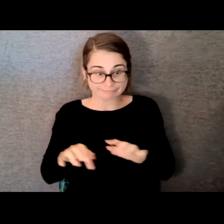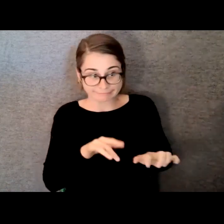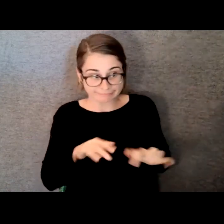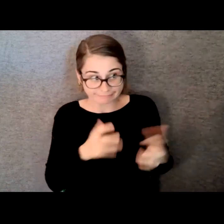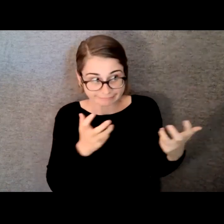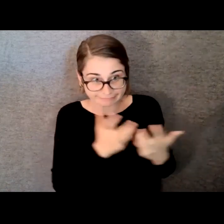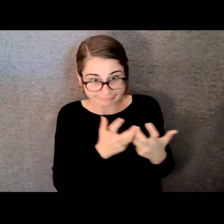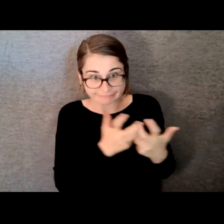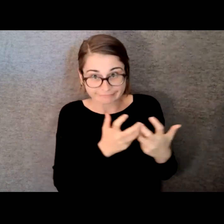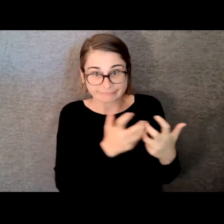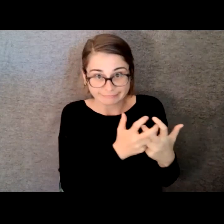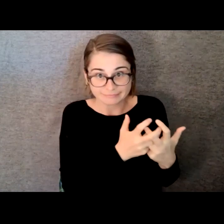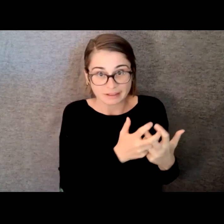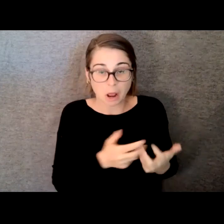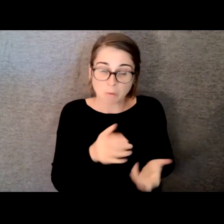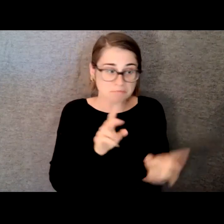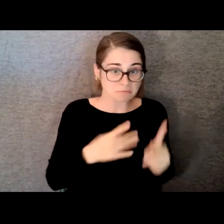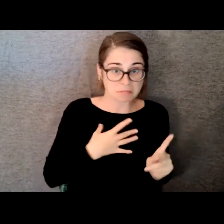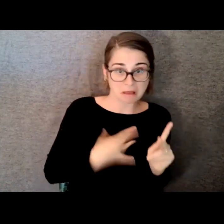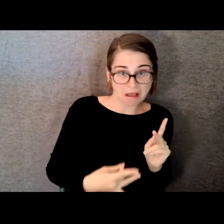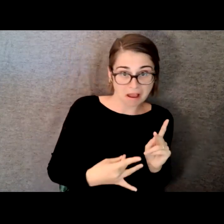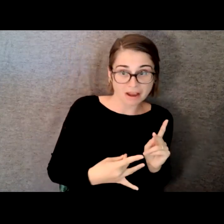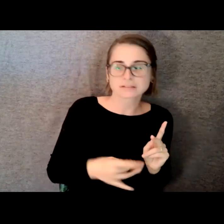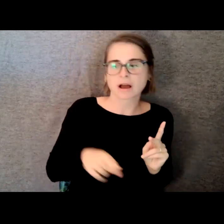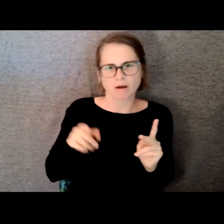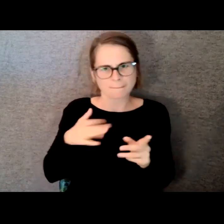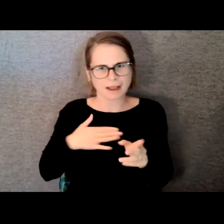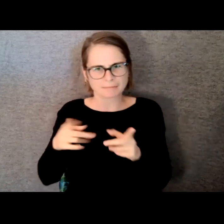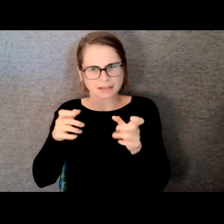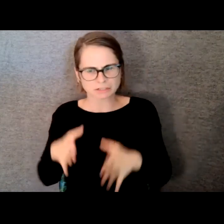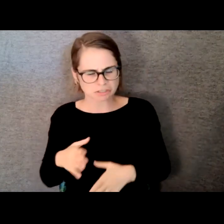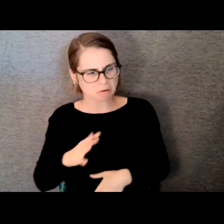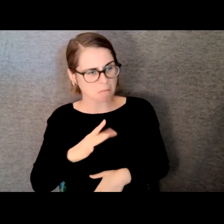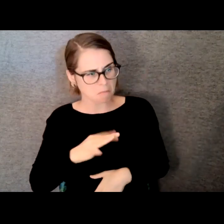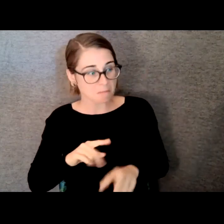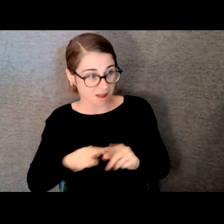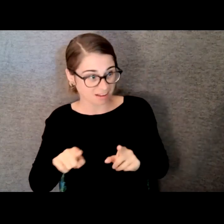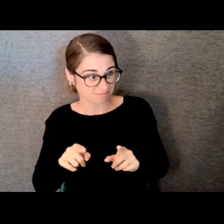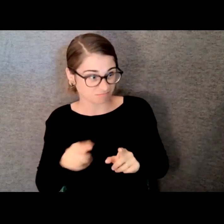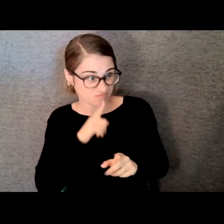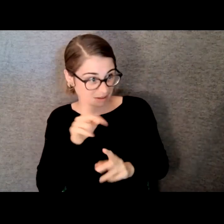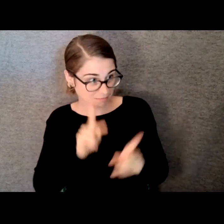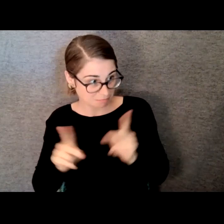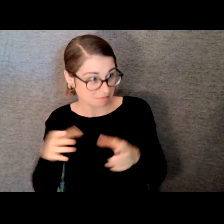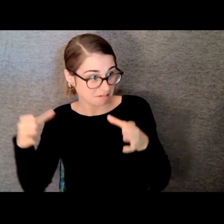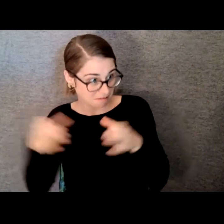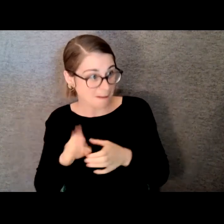together a band. As a side note, he was a character. It turned out he was suffering